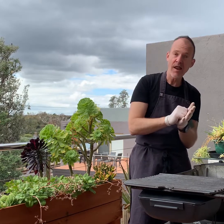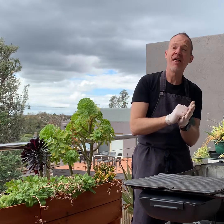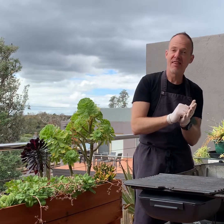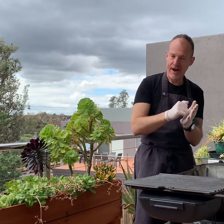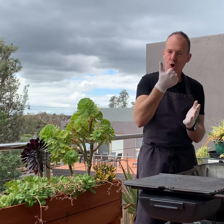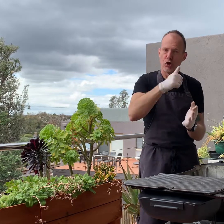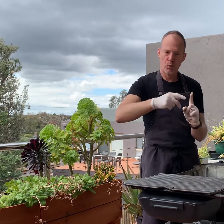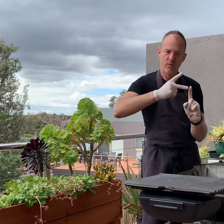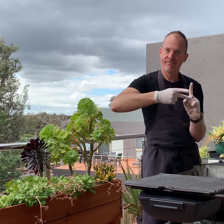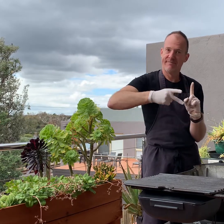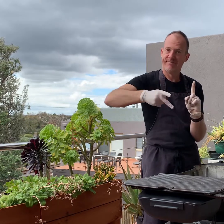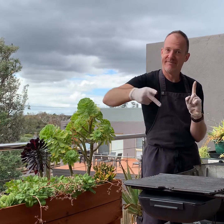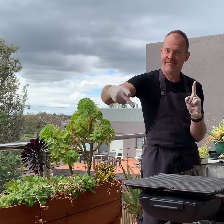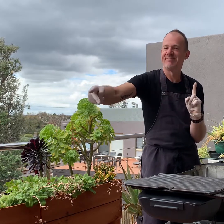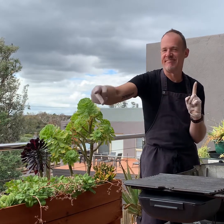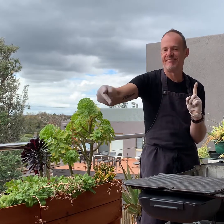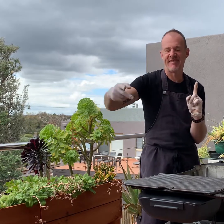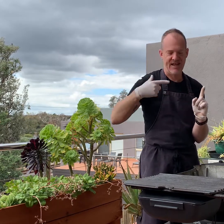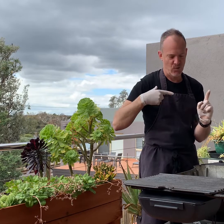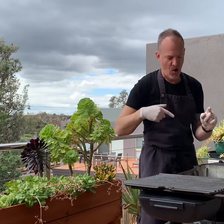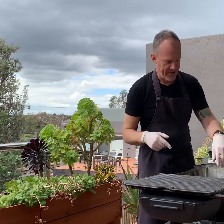After that you can then you can use it safely again and again.